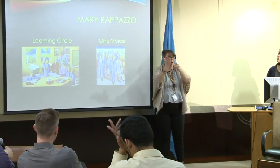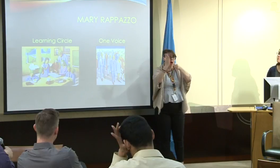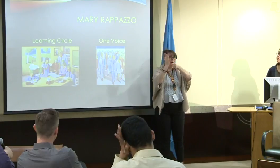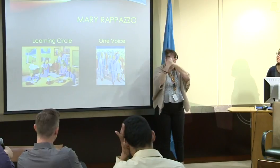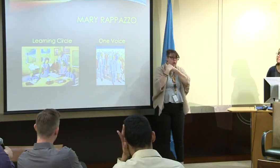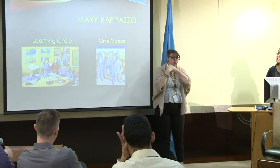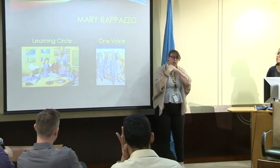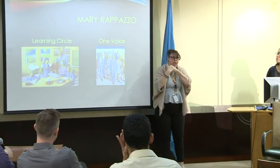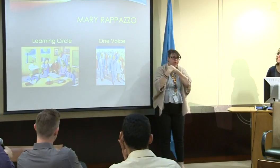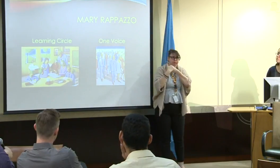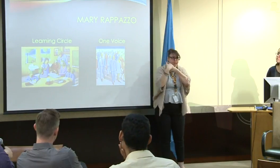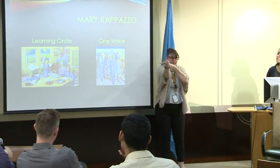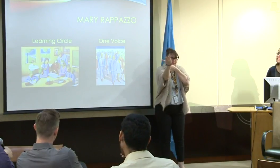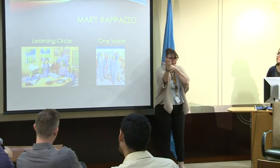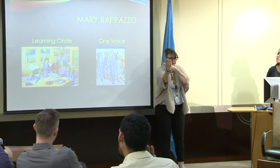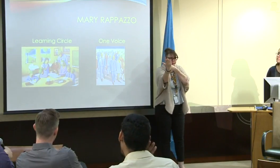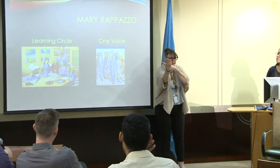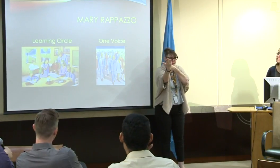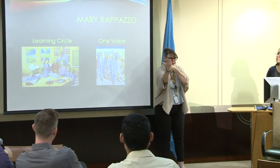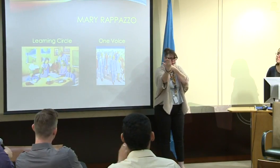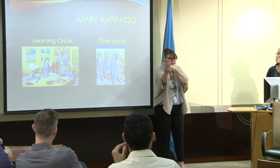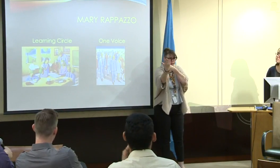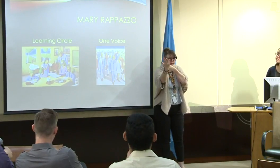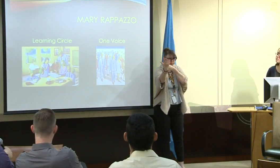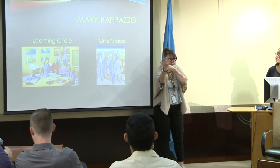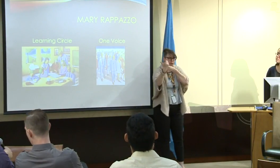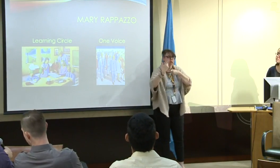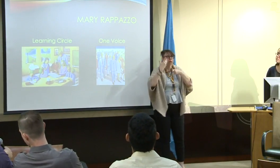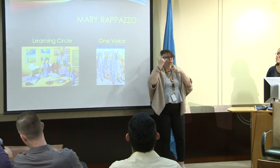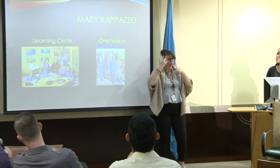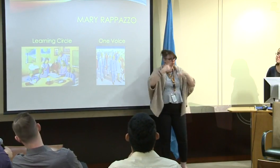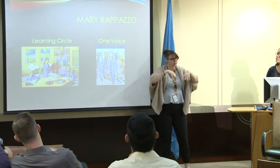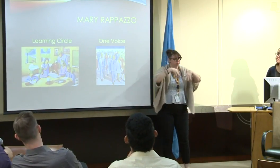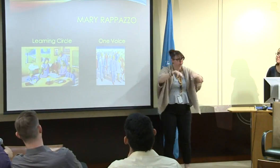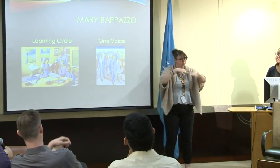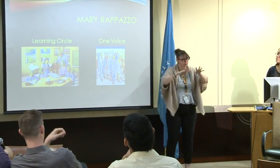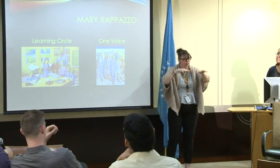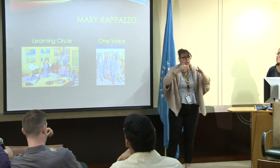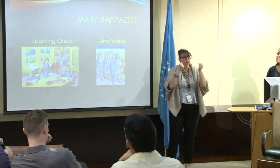of deaf culture, and to relinquish oppression.